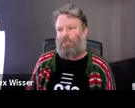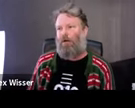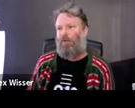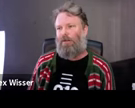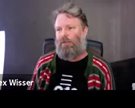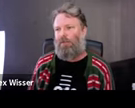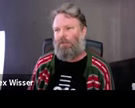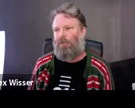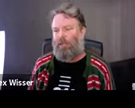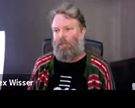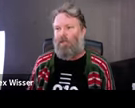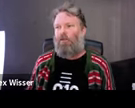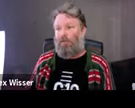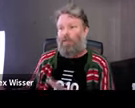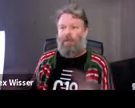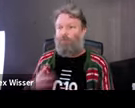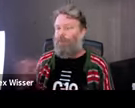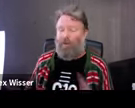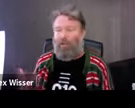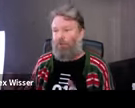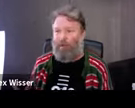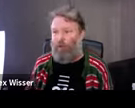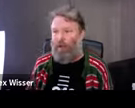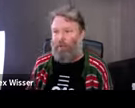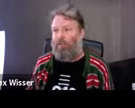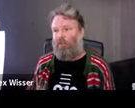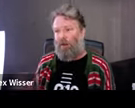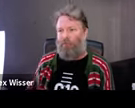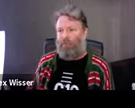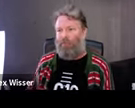doing it in a very indirect way so that the conflict doesn't